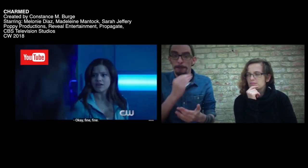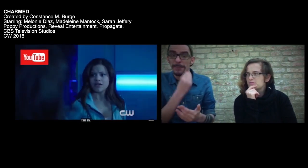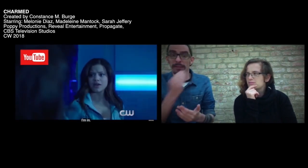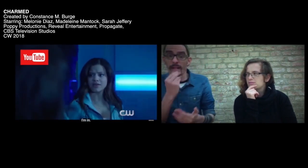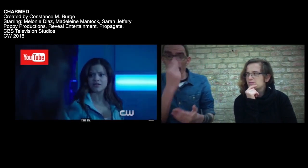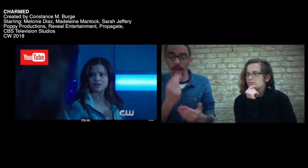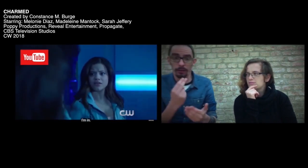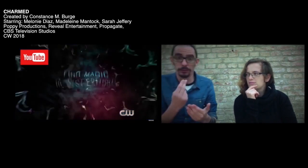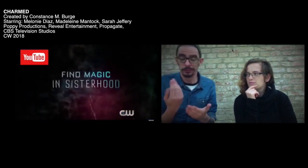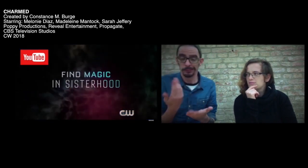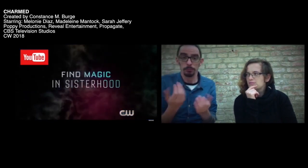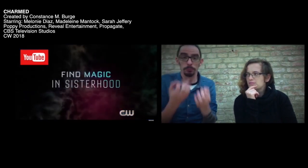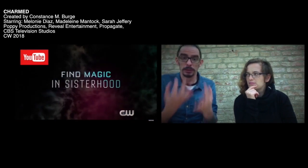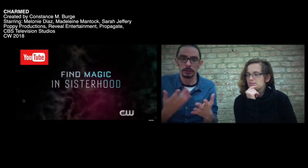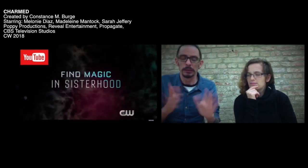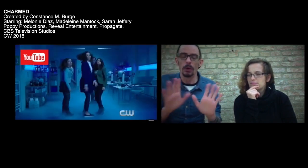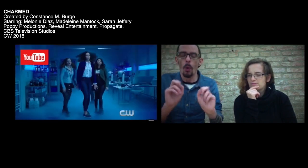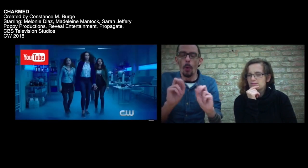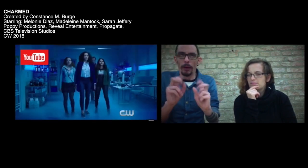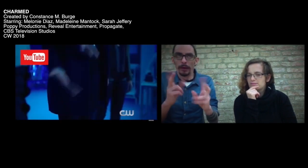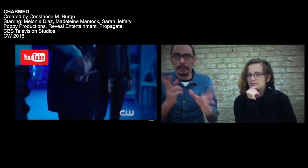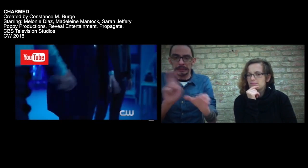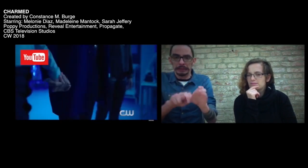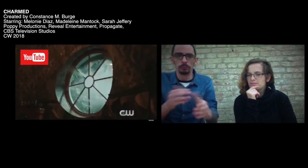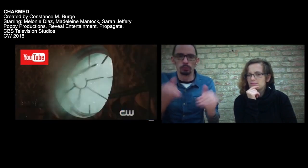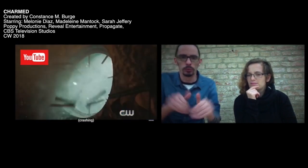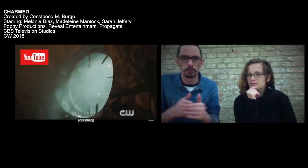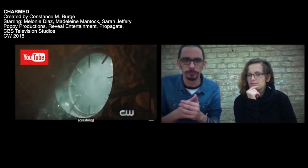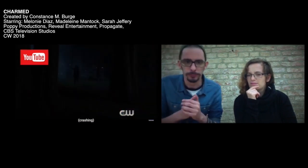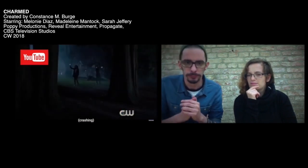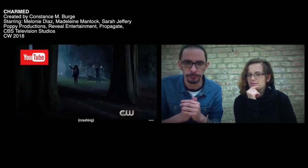[Wir haben bis Mitternacht.] [Okay, gut. Gut. Ich bin dabei.]